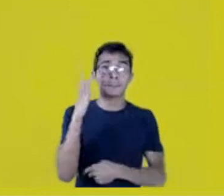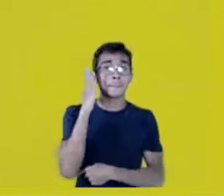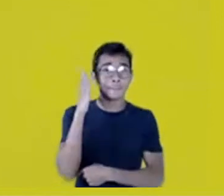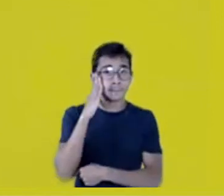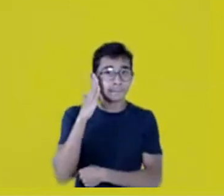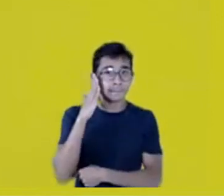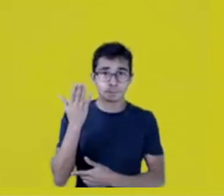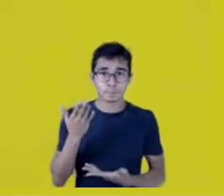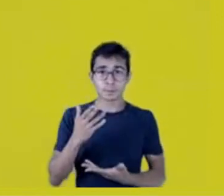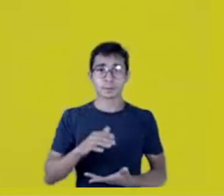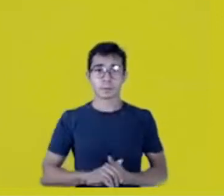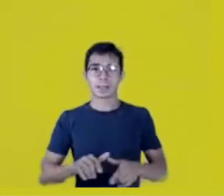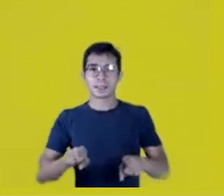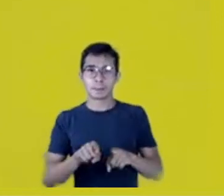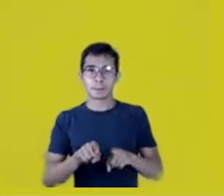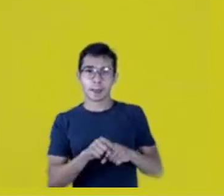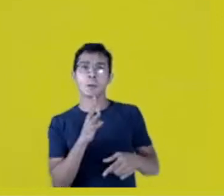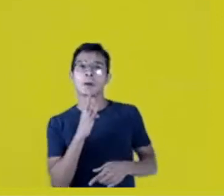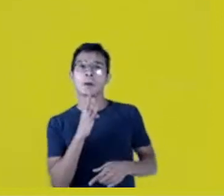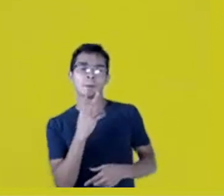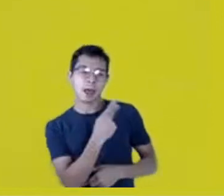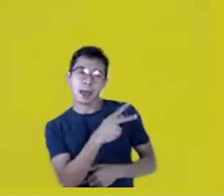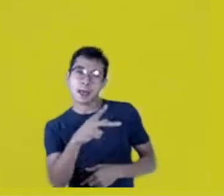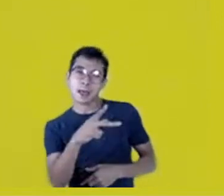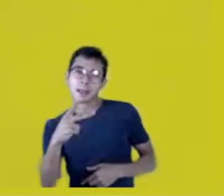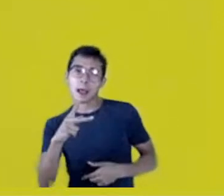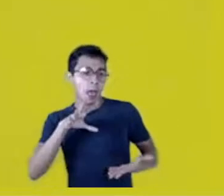appropriating that, like a lot of researches do!